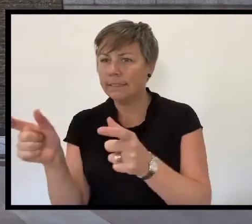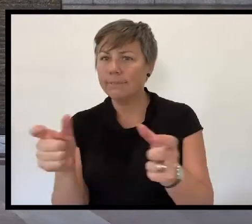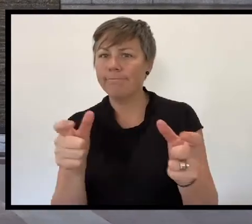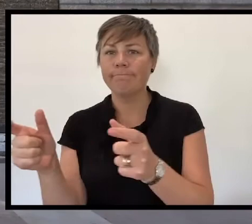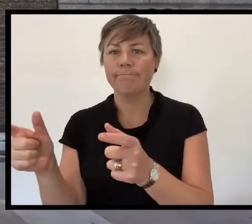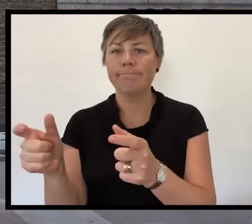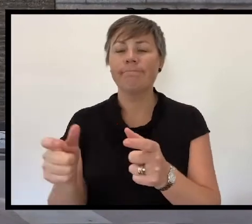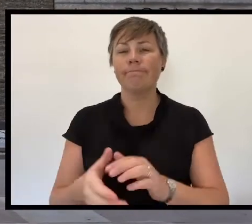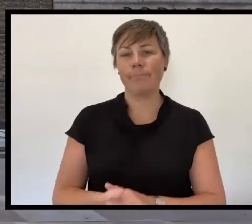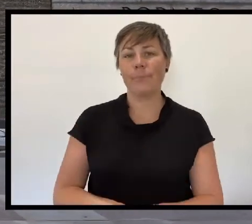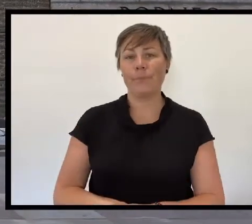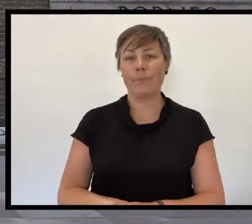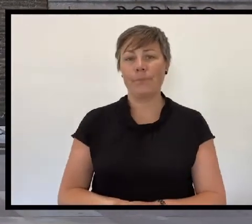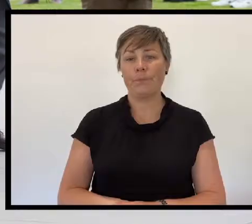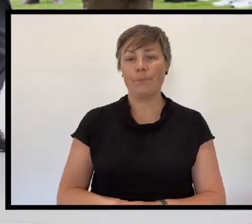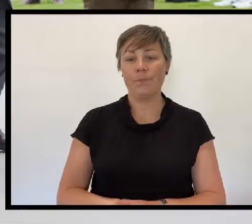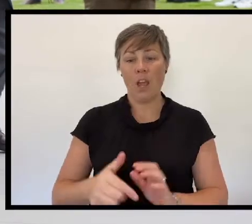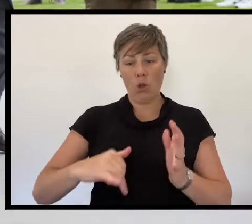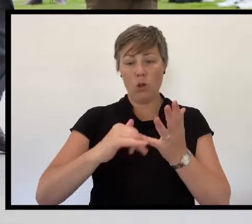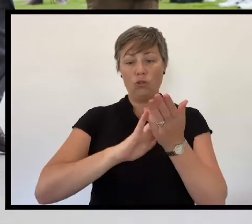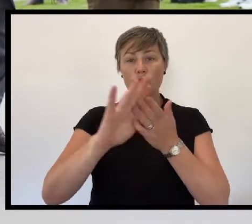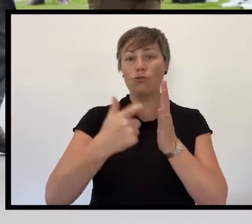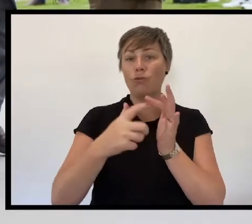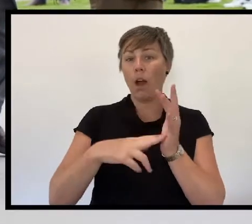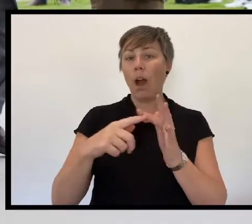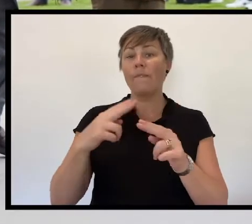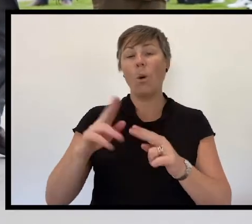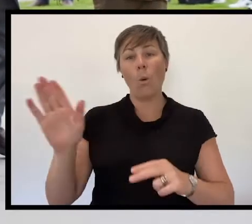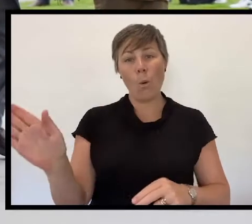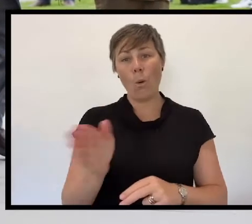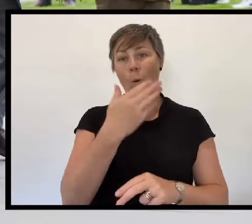This Shrine belongs to all Victorians; a living memorial to those who have